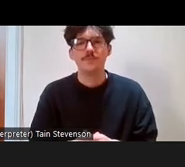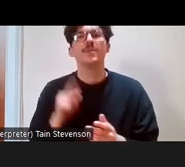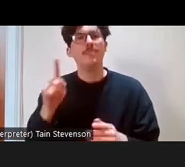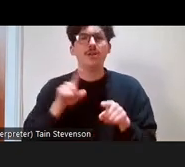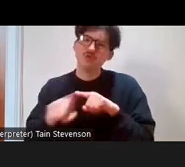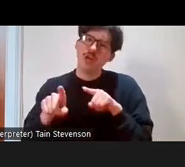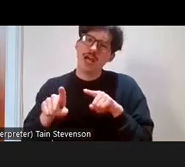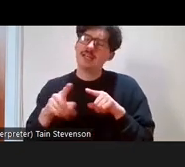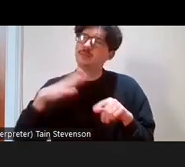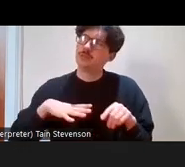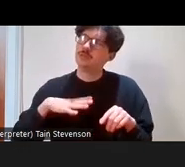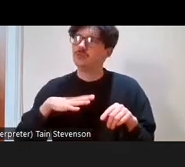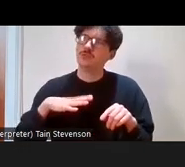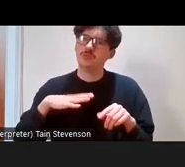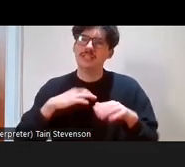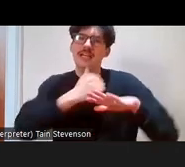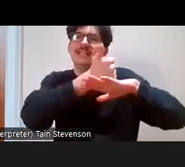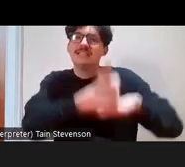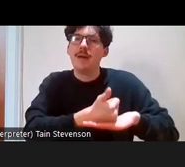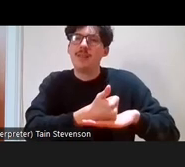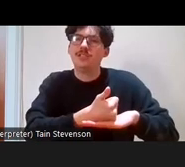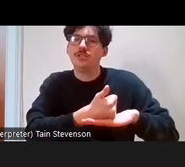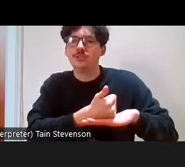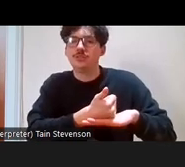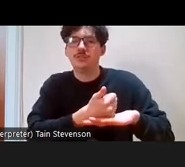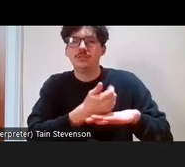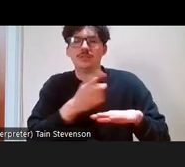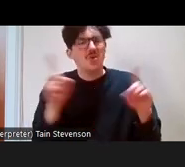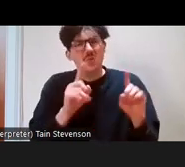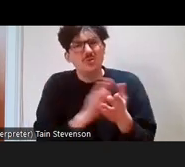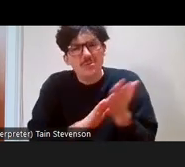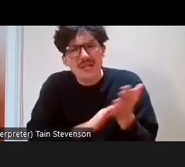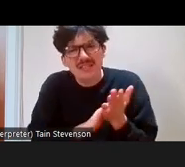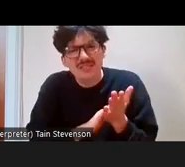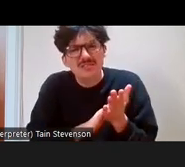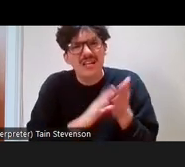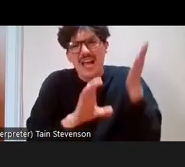establish a bit of a foundation around what we mean by class, because it can be quite